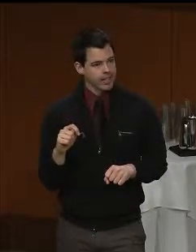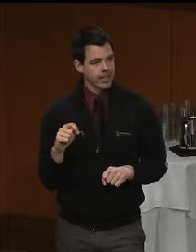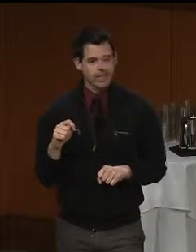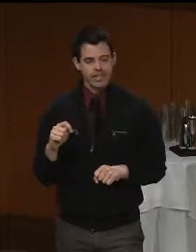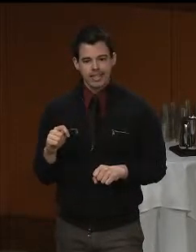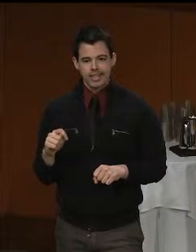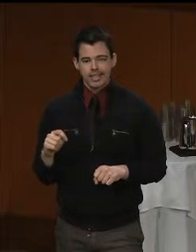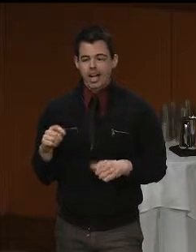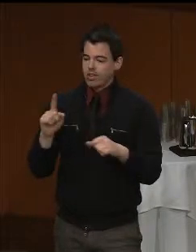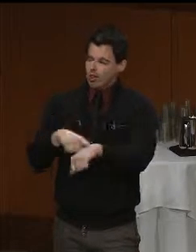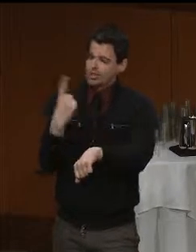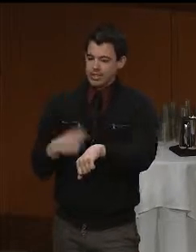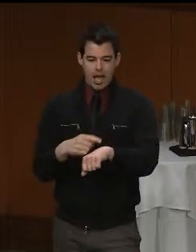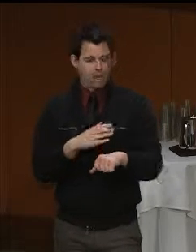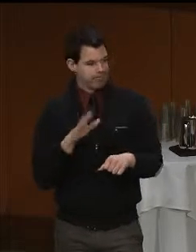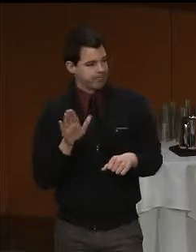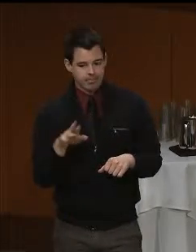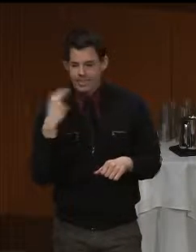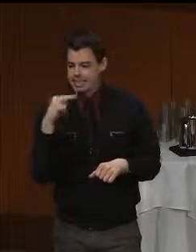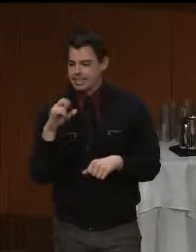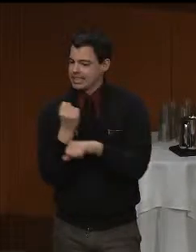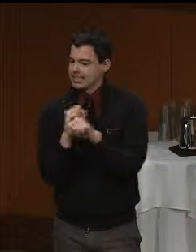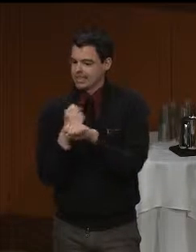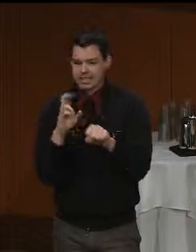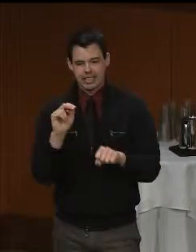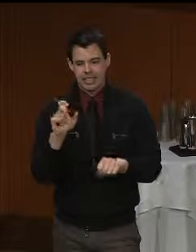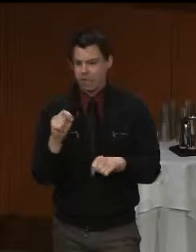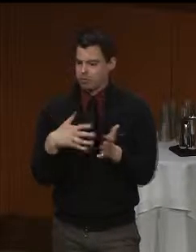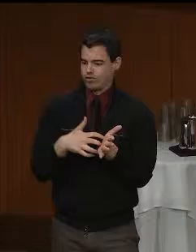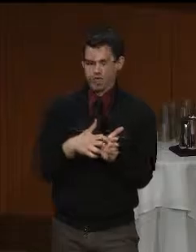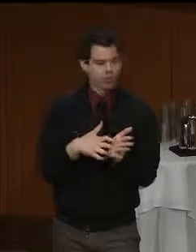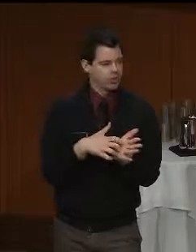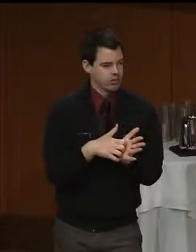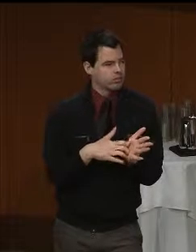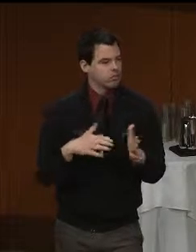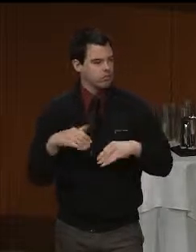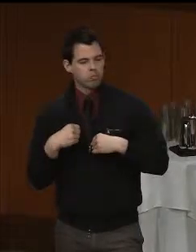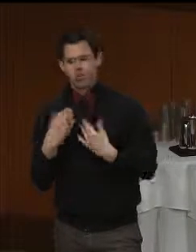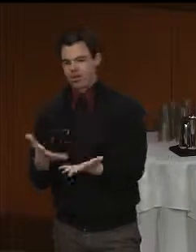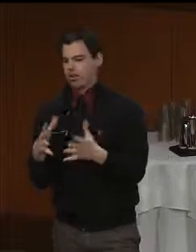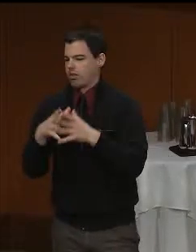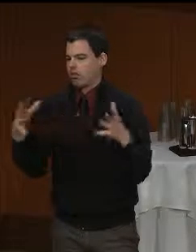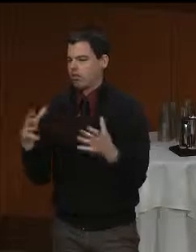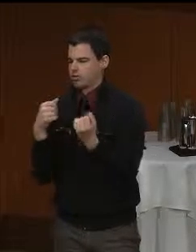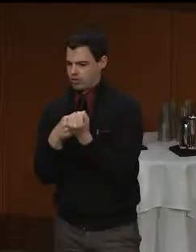her safety net was fragile and I provided a lot of strength to my younger sister.